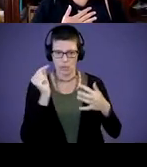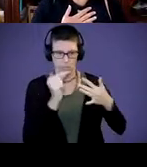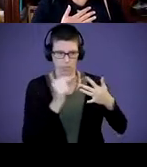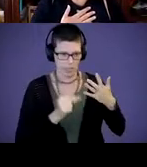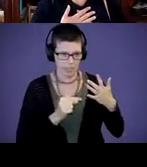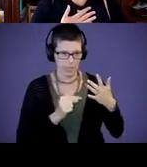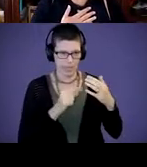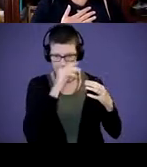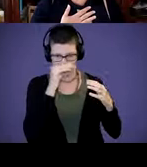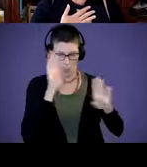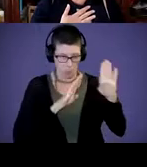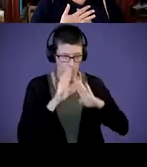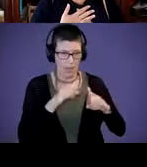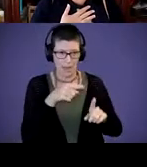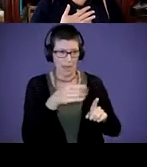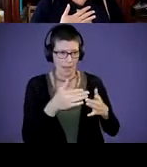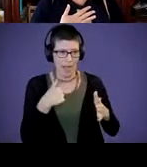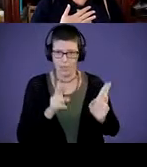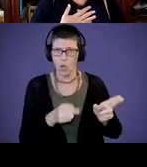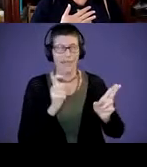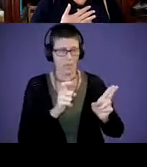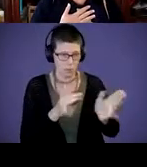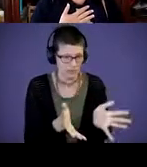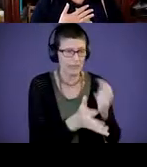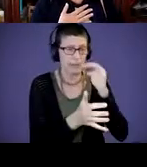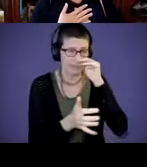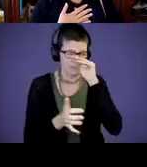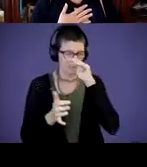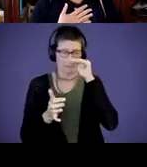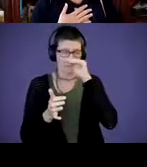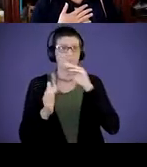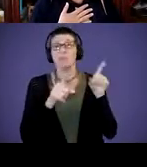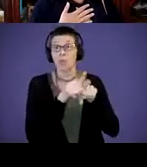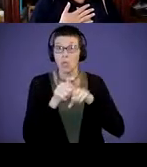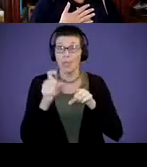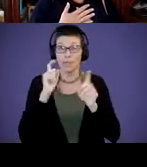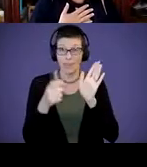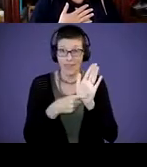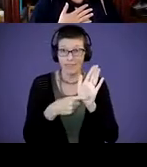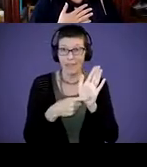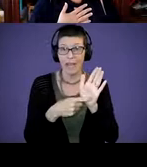that. “I need to hurry, I need to rush.” But we also need to identify what, what's going great,